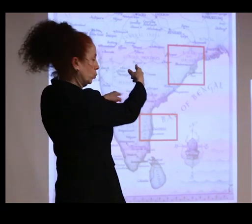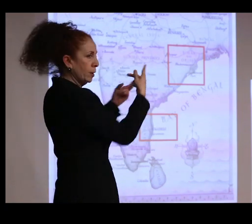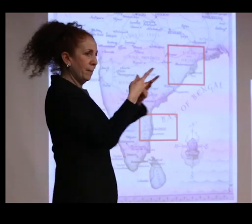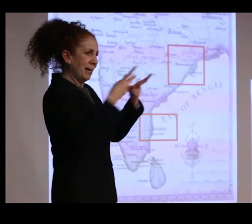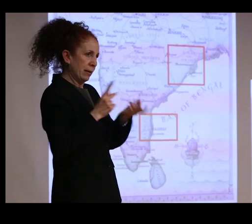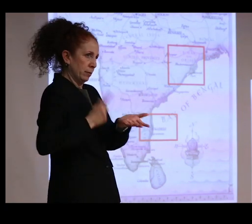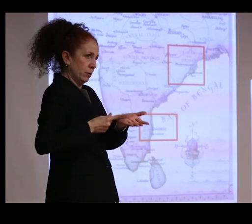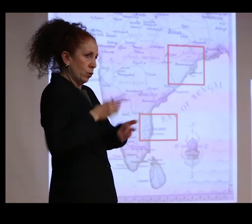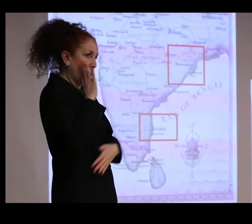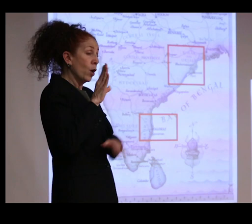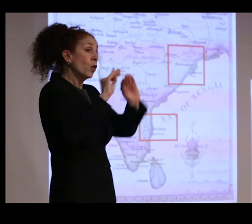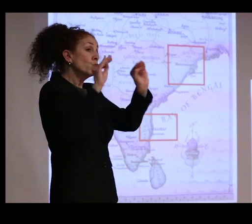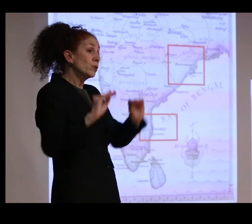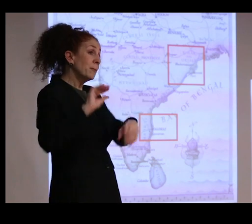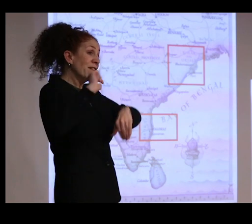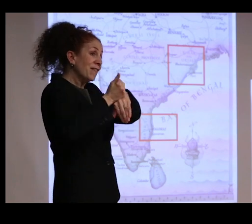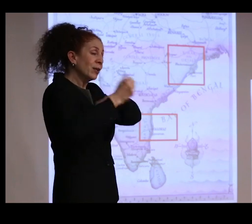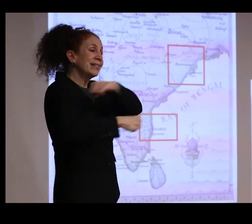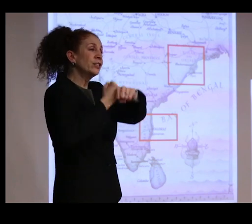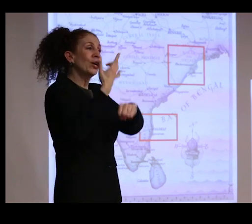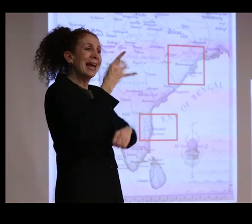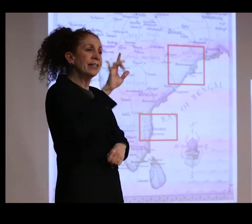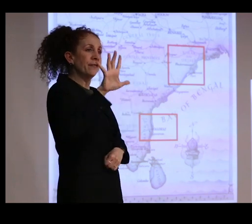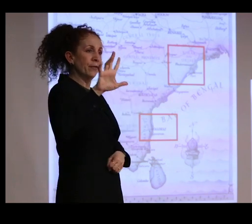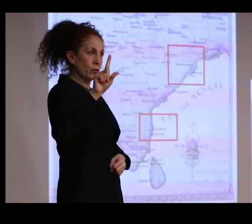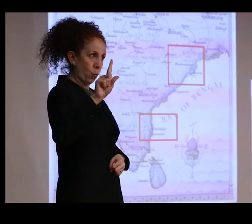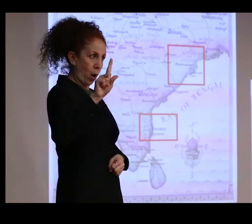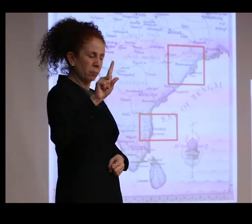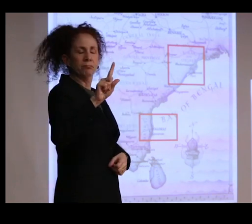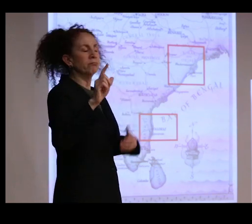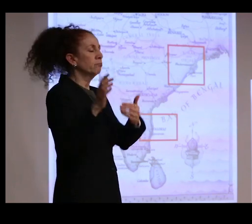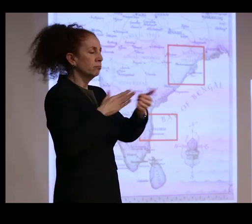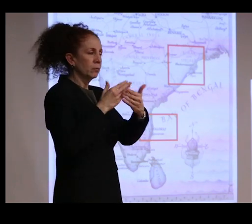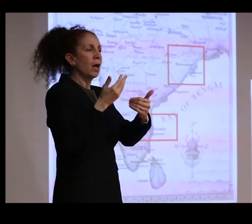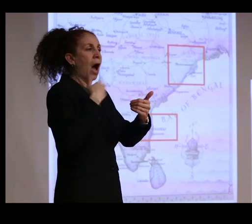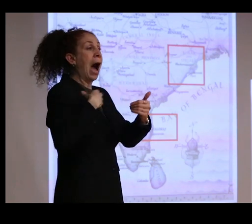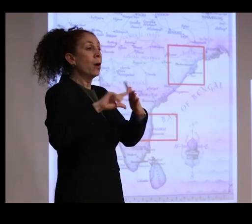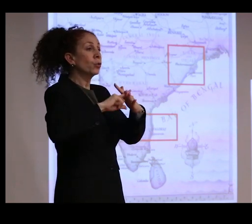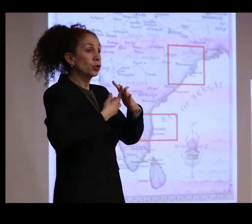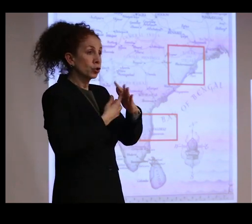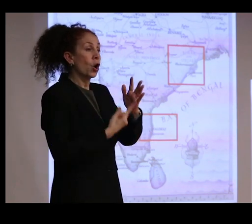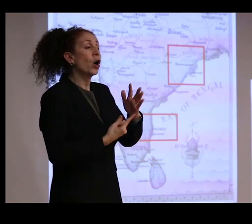And though the museum was founded in 1851, I'm going to begin in September, 1940